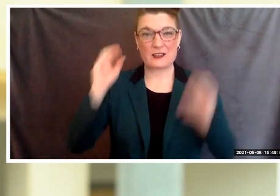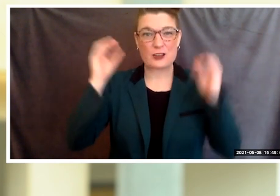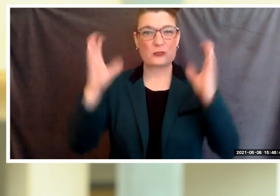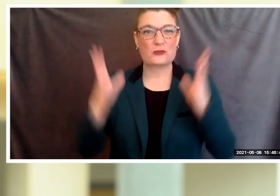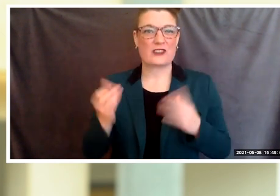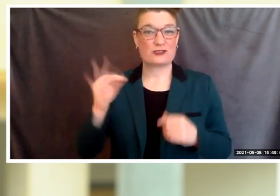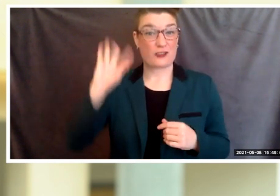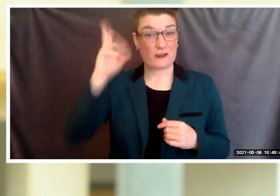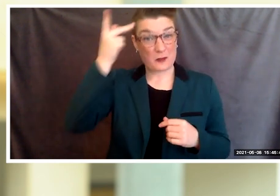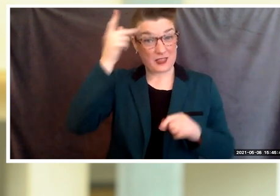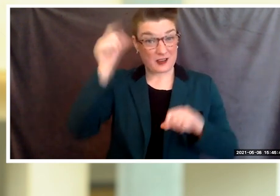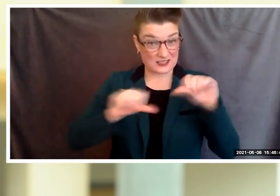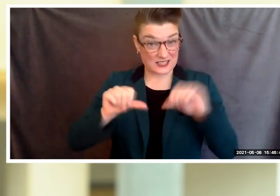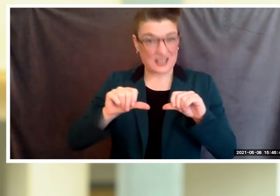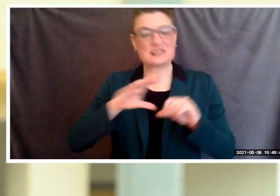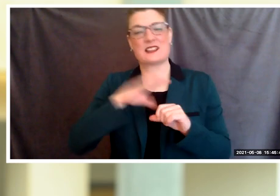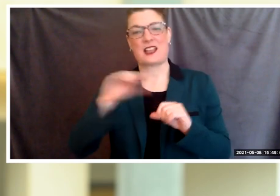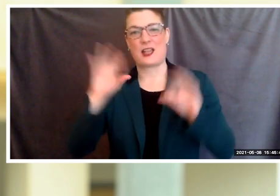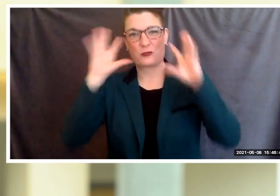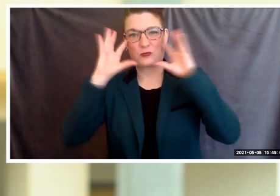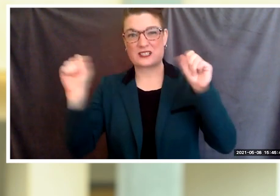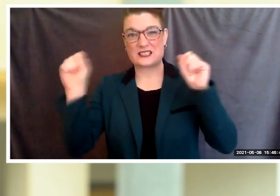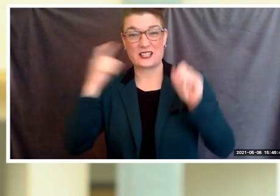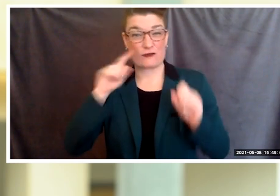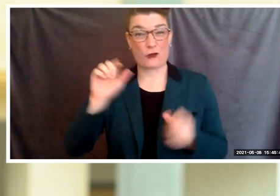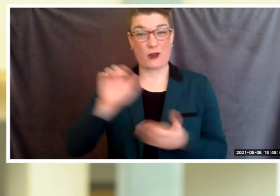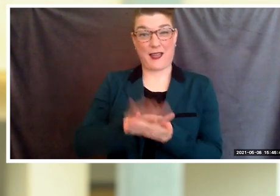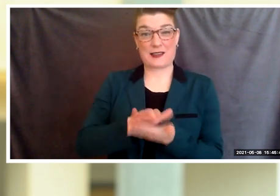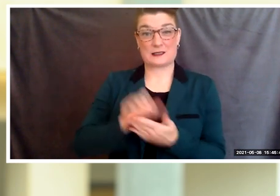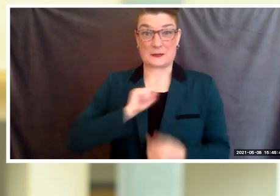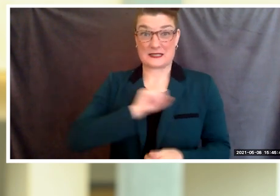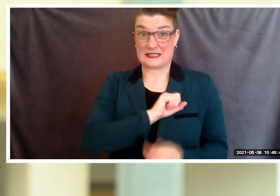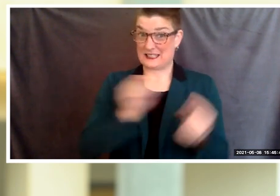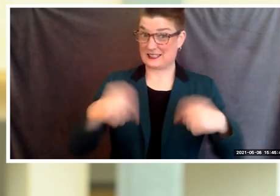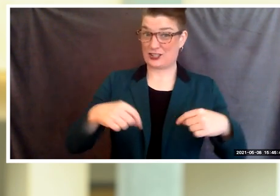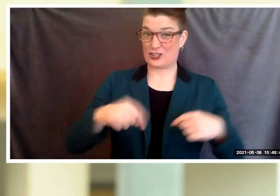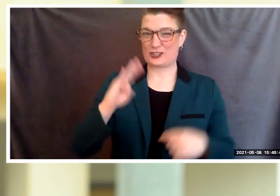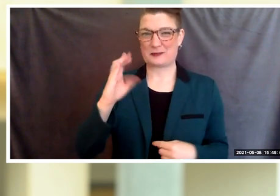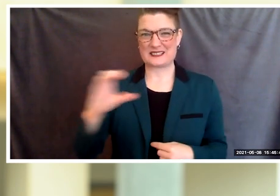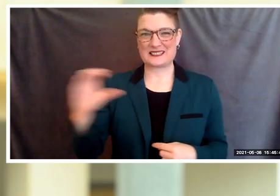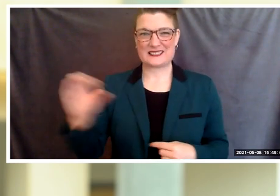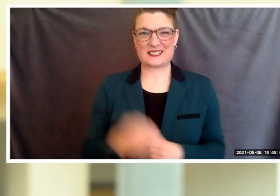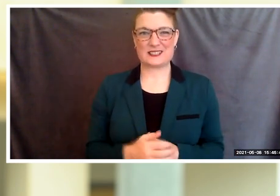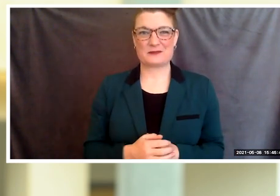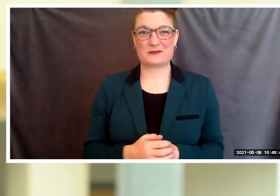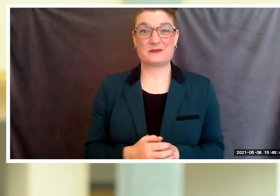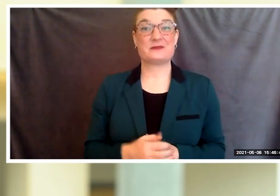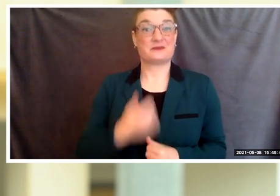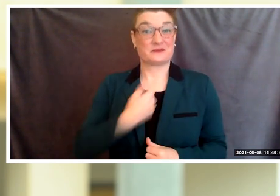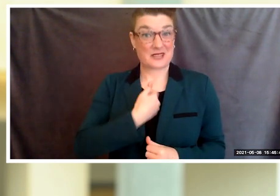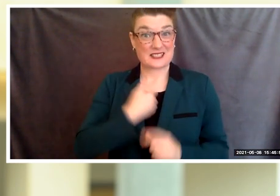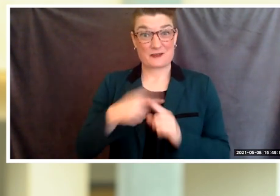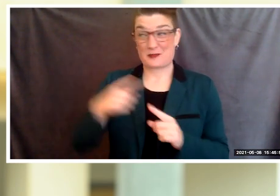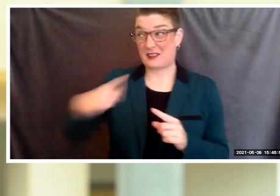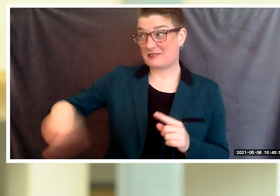and president of the Academic Senate right here at BCC. On behalf of the faculty at Berkeley City College,